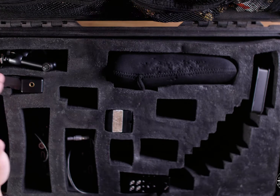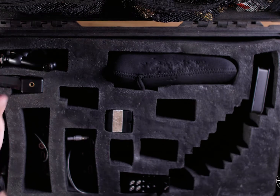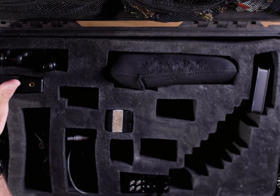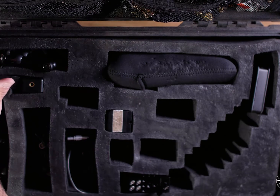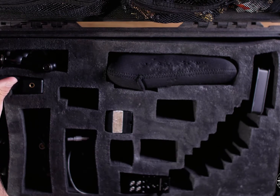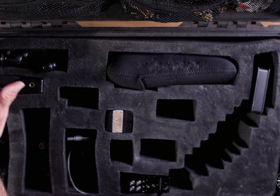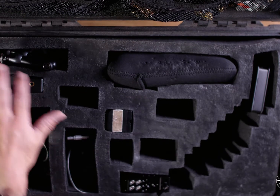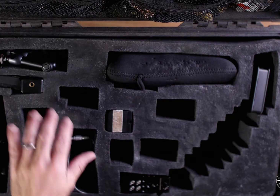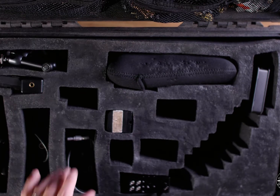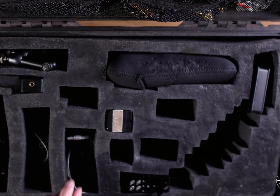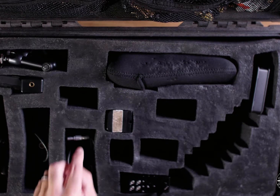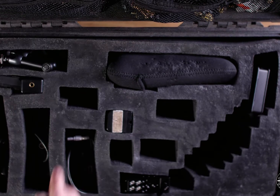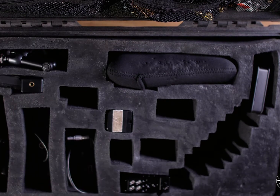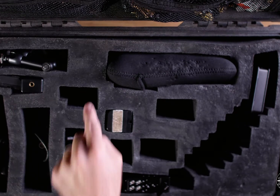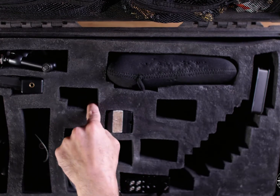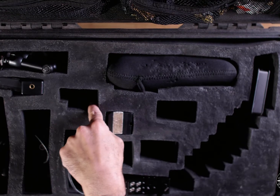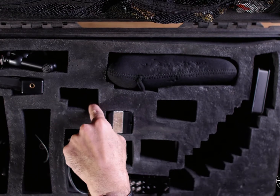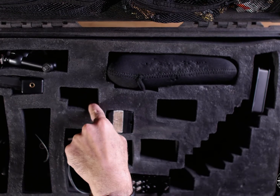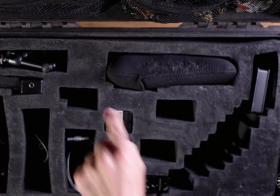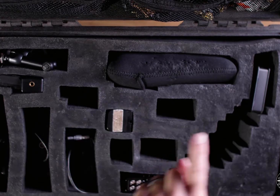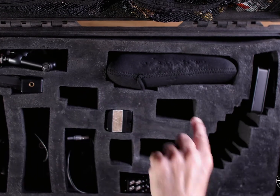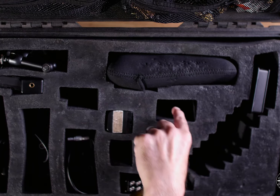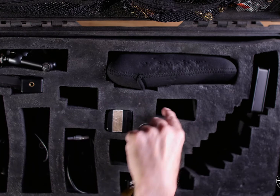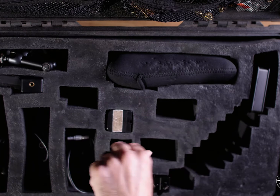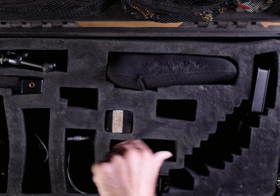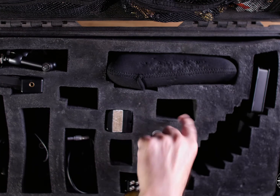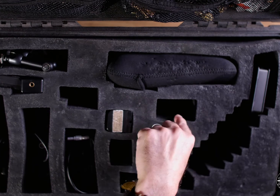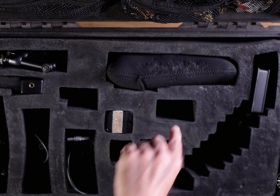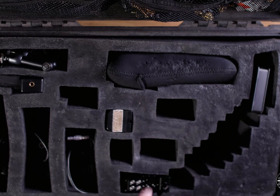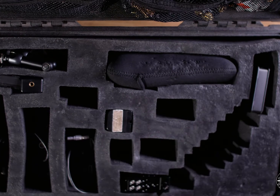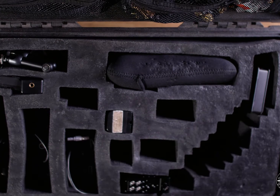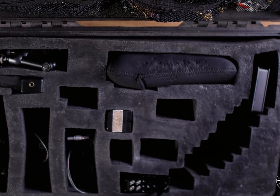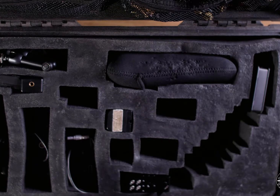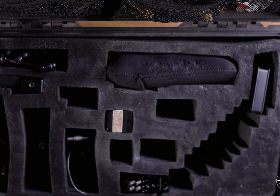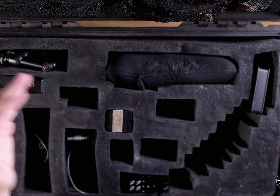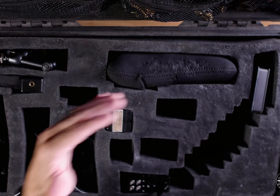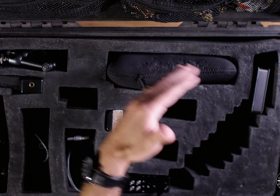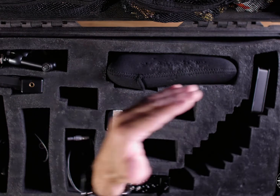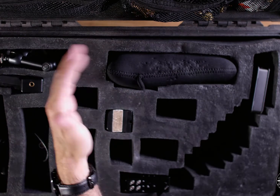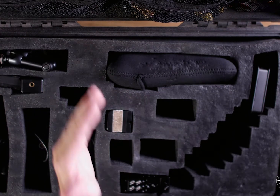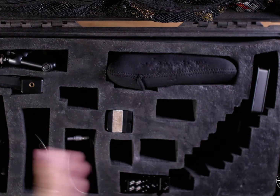having this custom case means that I can see where my ball heads are missing I'm gonna see how many batteries you're missing and it's just always there so I